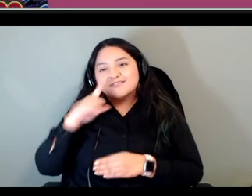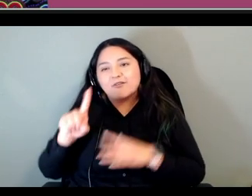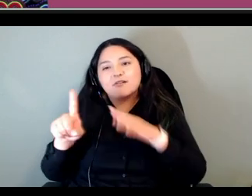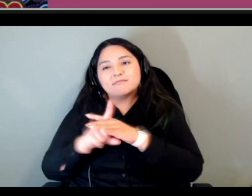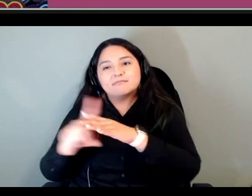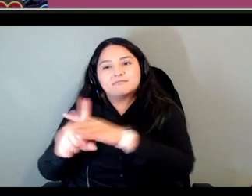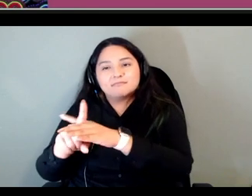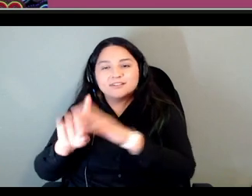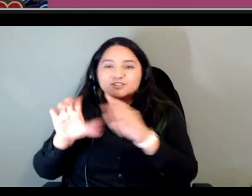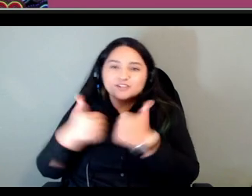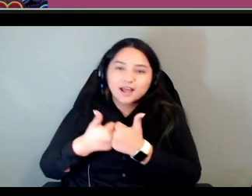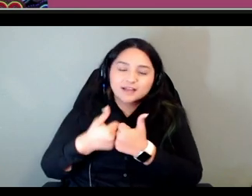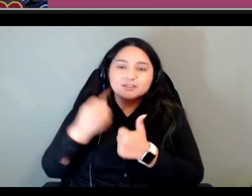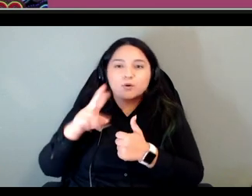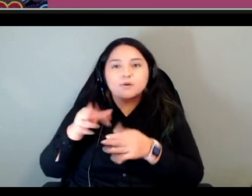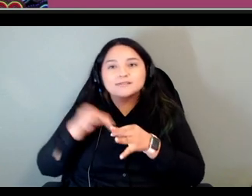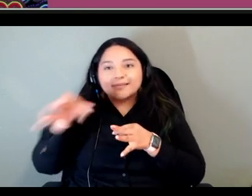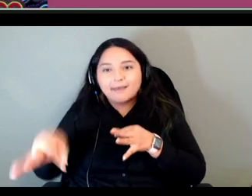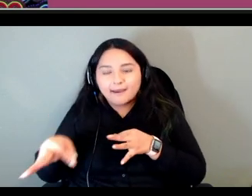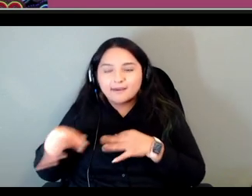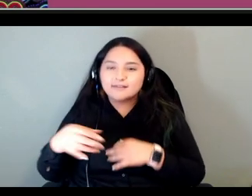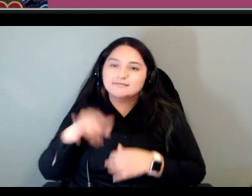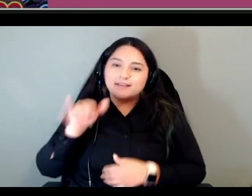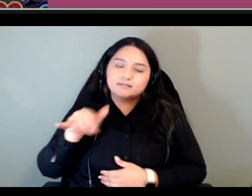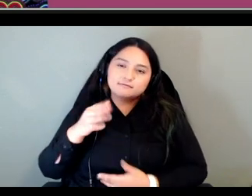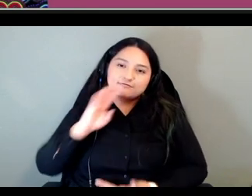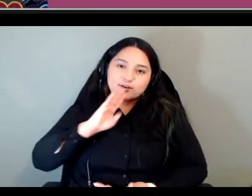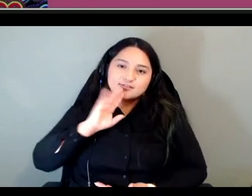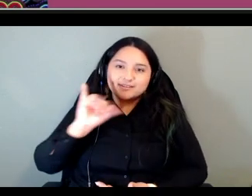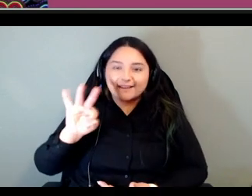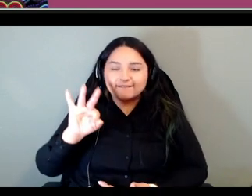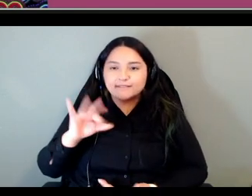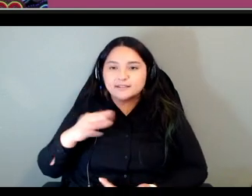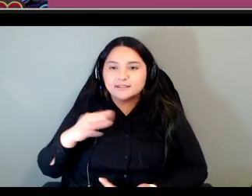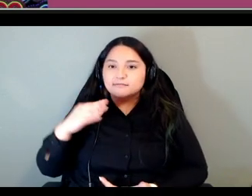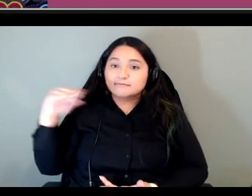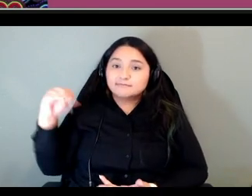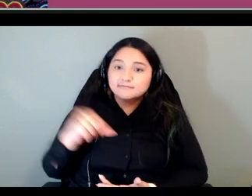that we get usually is project based and there's deliverables and timelines so this can be